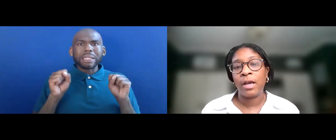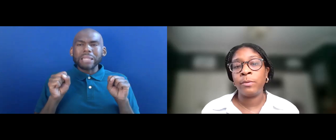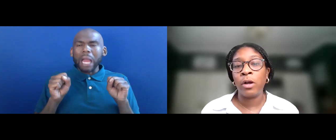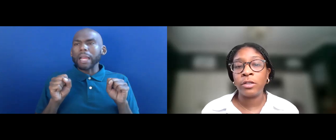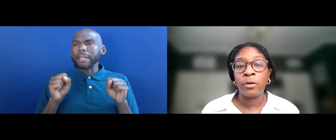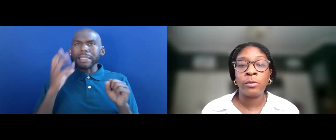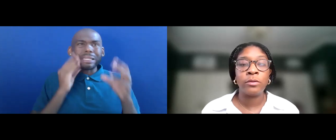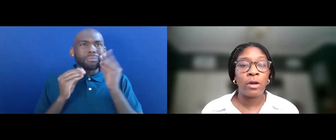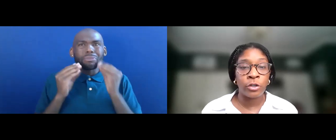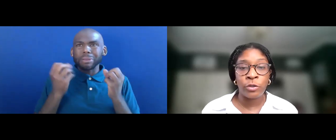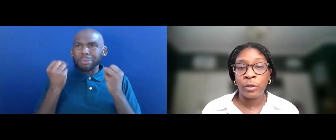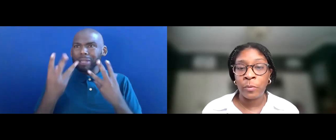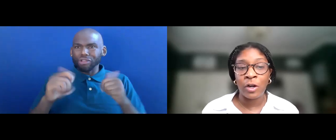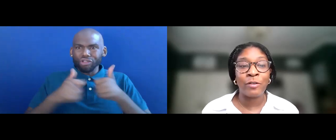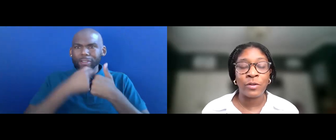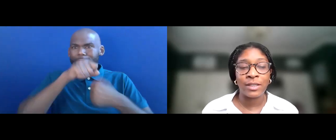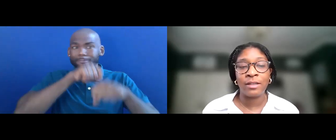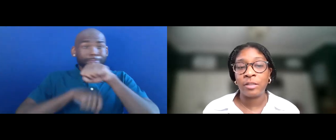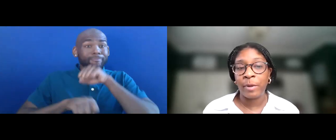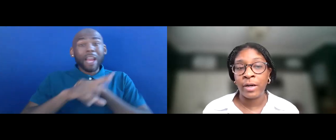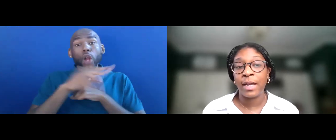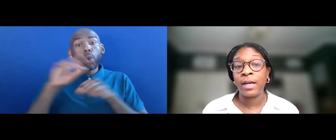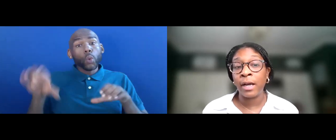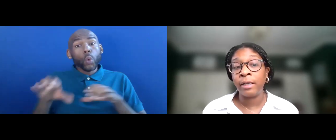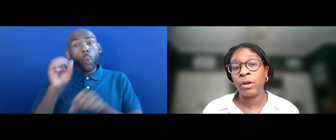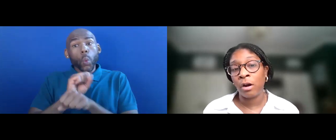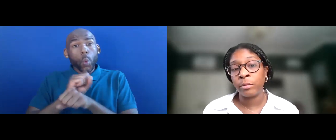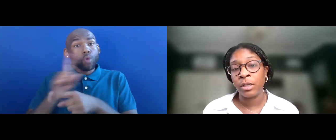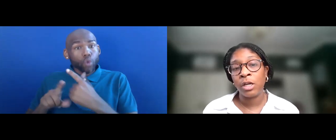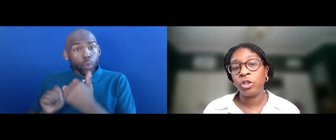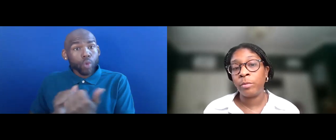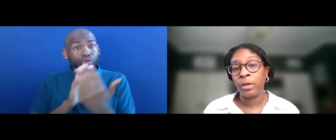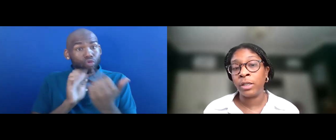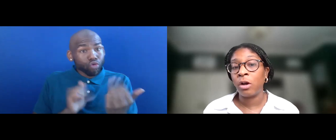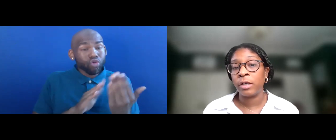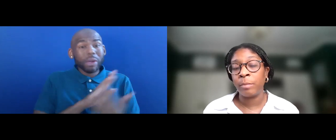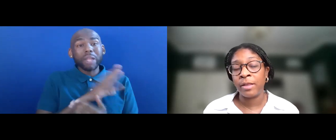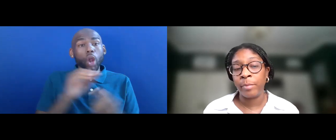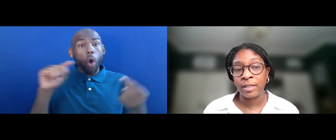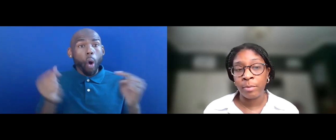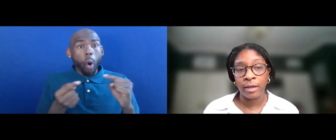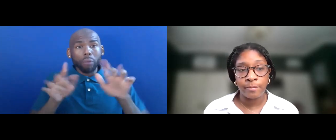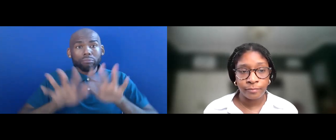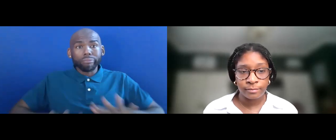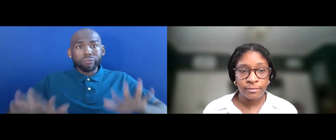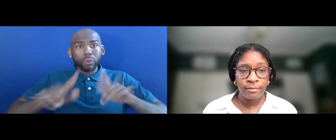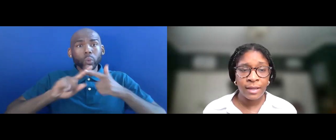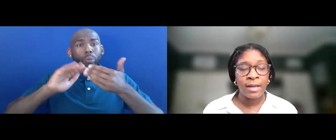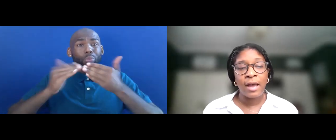AS WE ALSO HAVE BEEN DOING THE WORK OF ADDRESSING THE DISPARITIES AND UNEVEN HARMS TO COMMUNITIES CAUSED BY THE PANDEMIC.